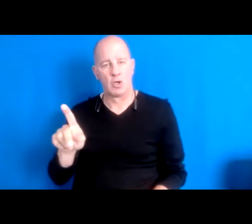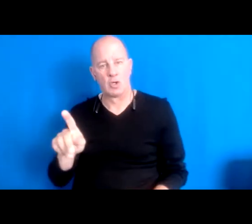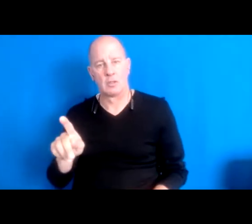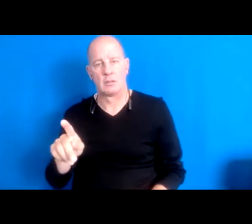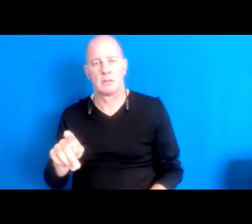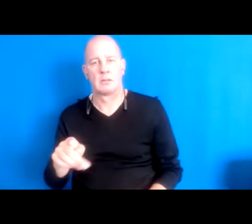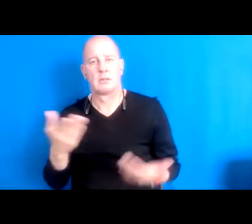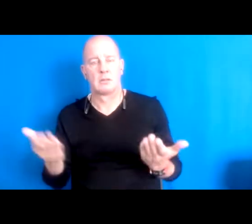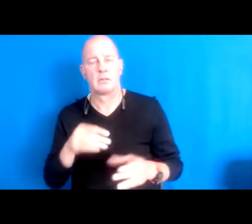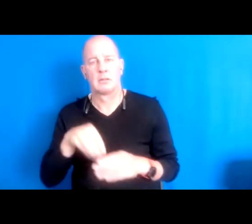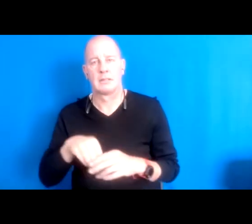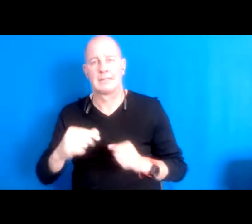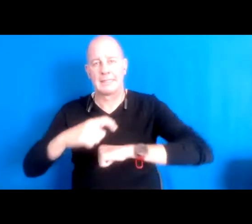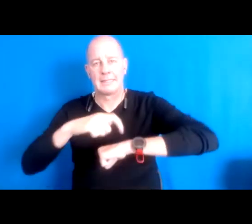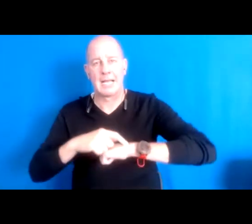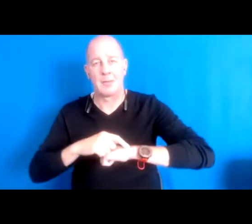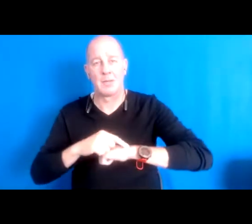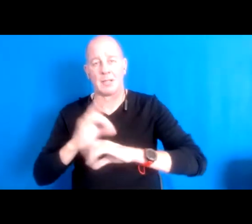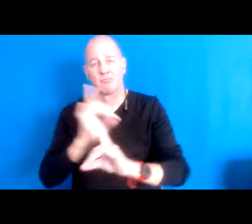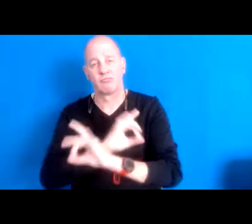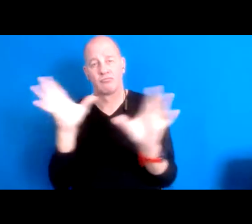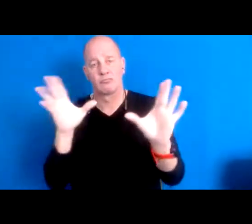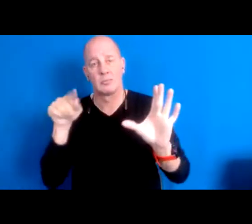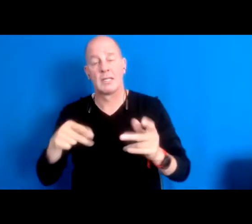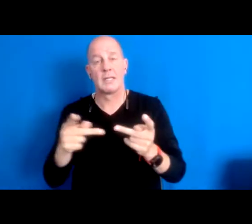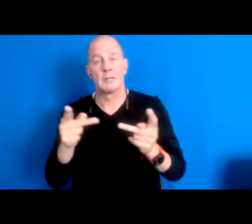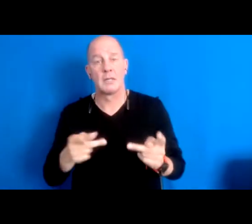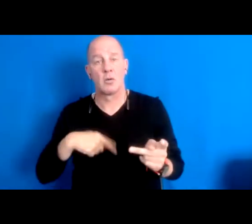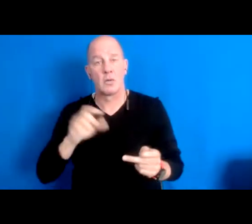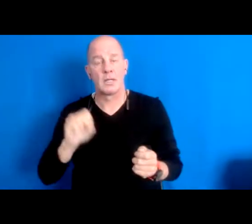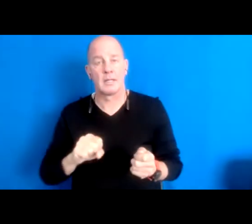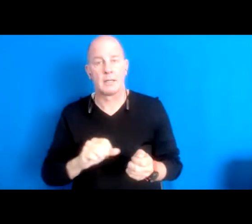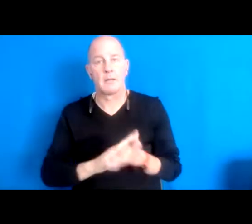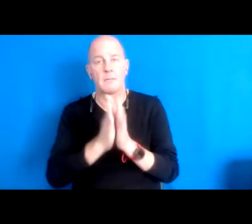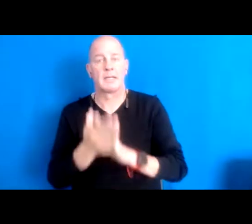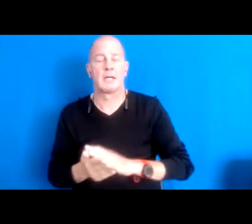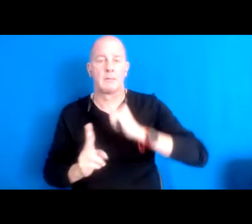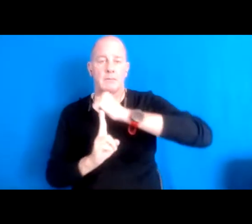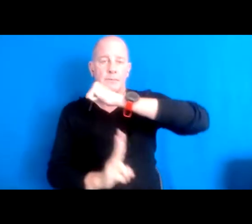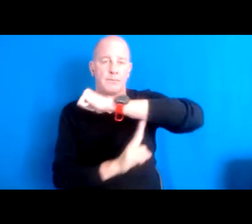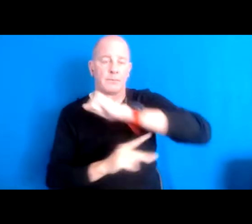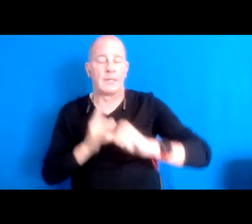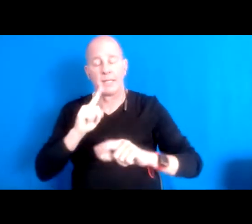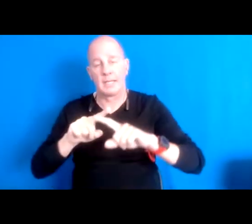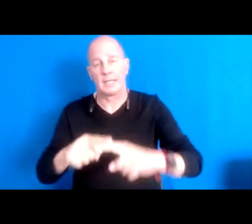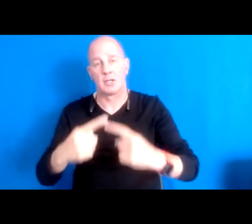in this crisis in this place, so that we can be the bridges right. So I think the interdependence and this what it means to me is like something around a